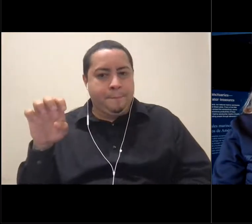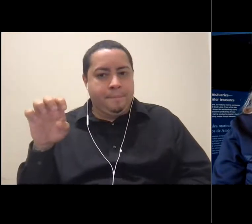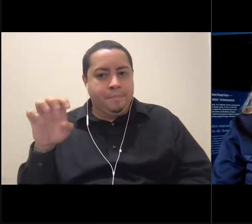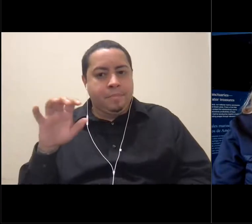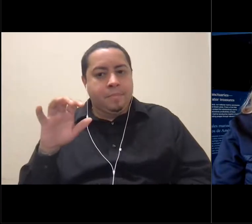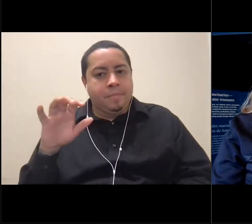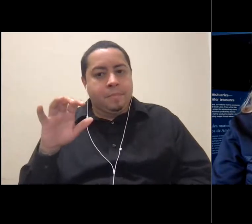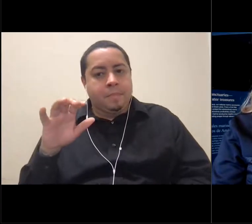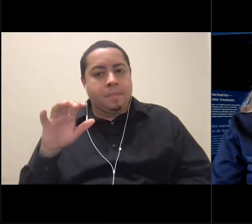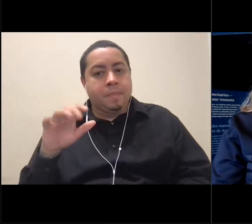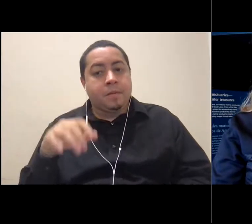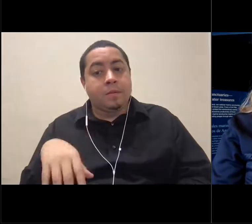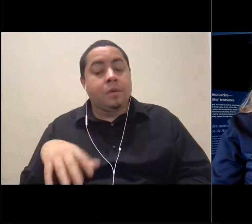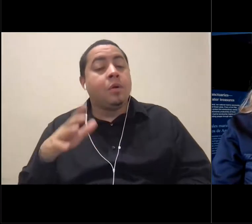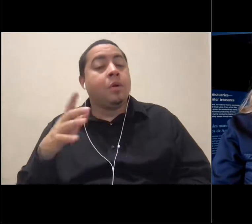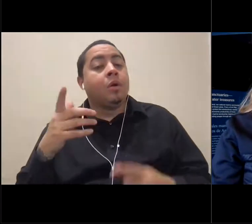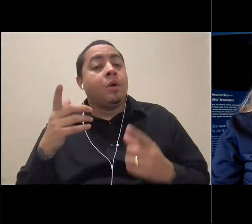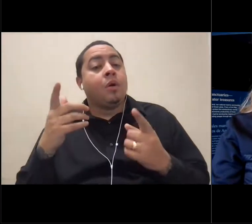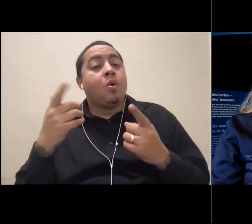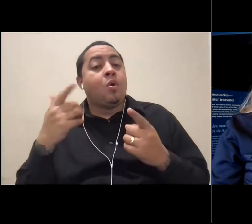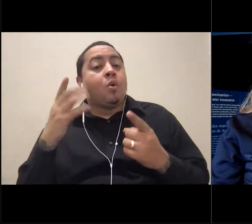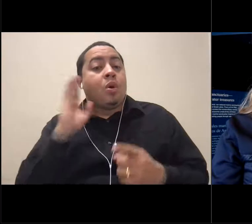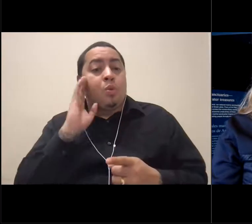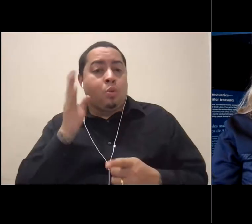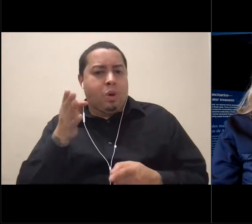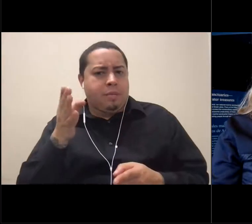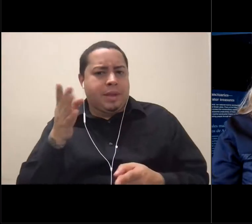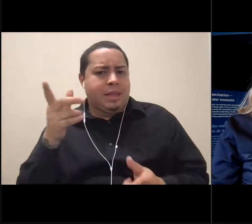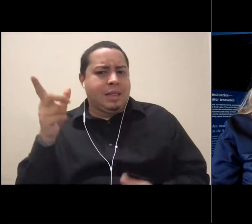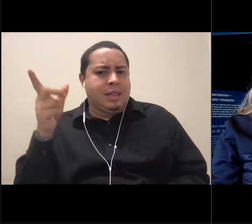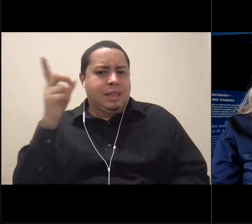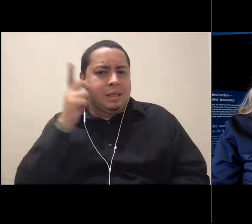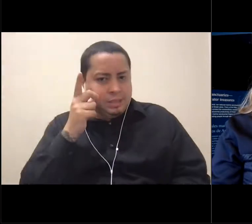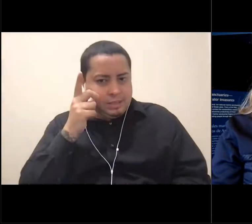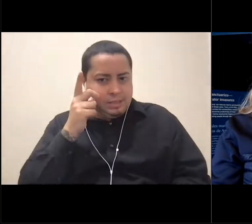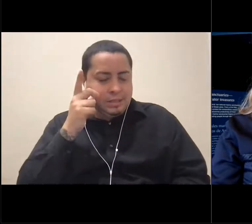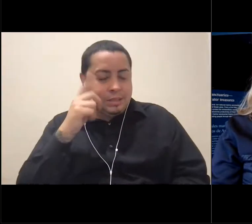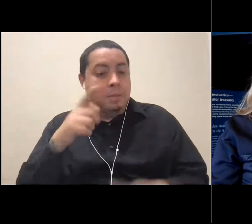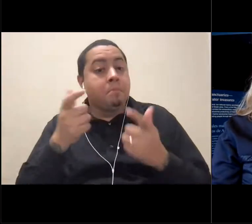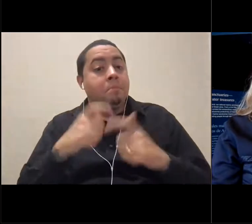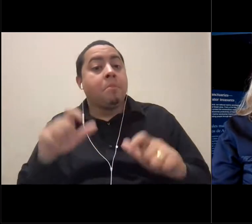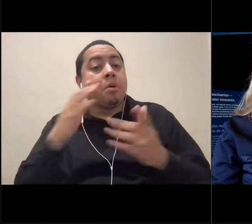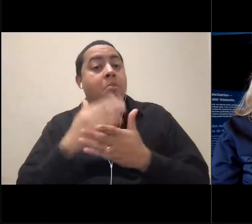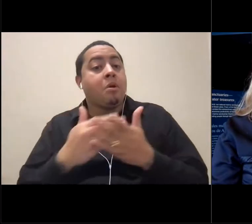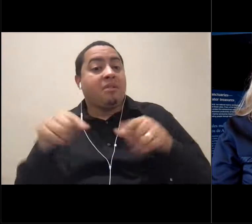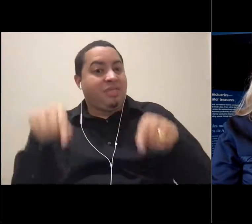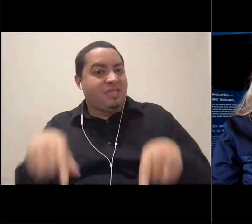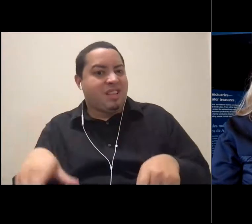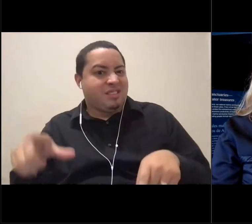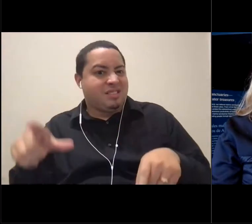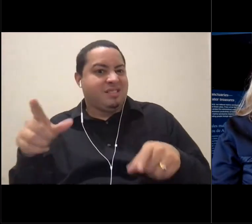We're actually going to be listening. So a big part of this exhibit is listening to the sounds of the sanctuary.